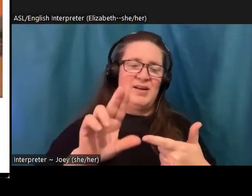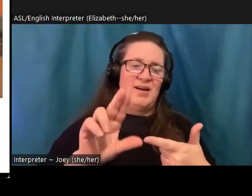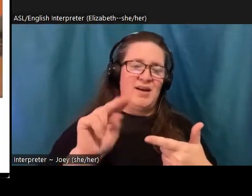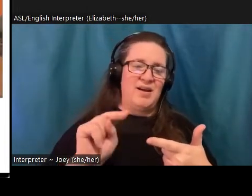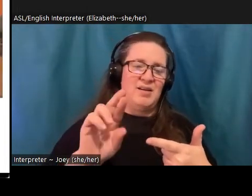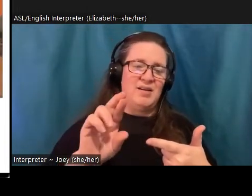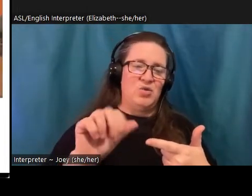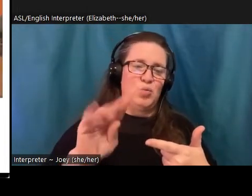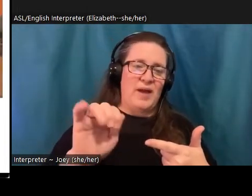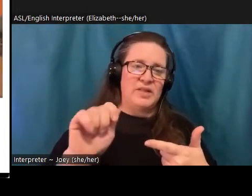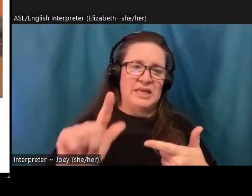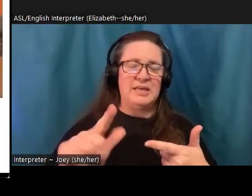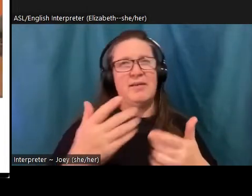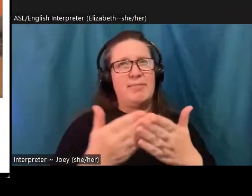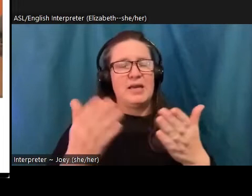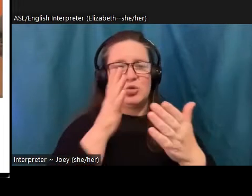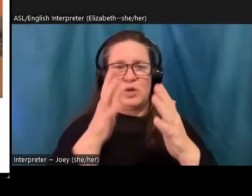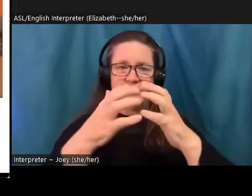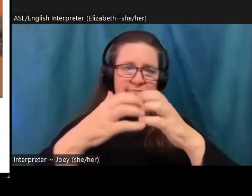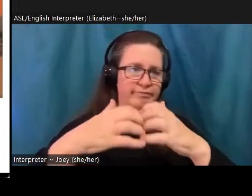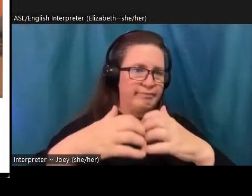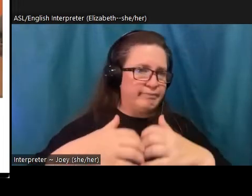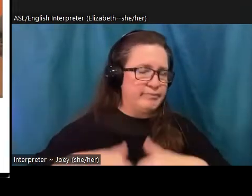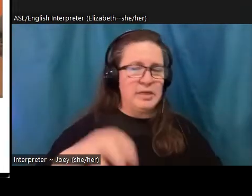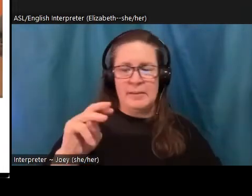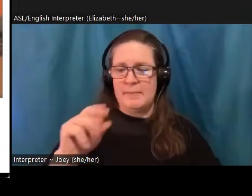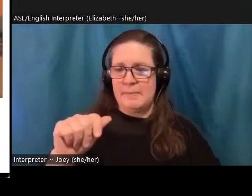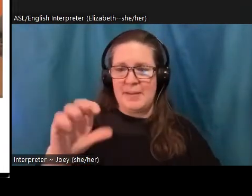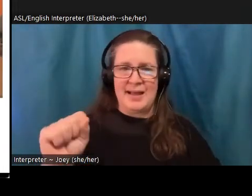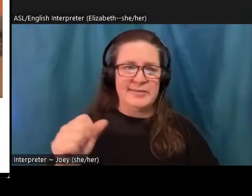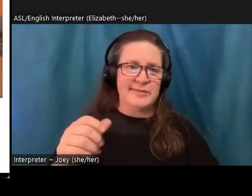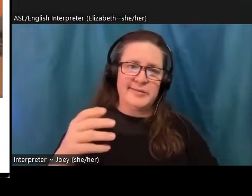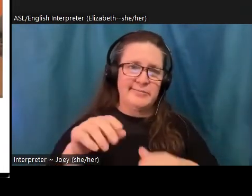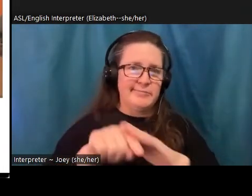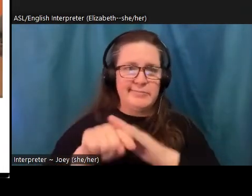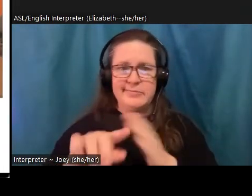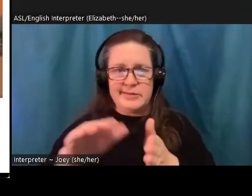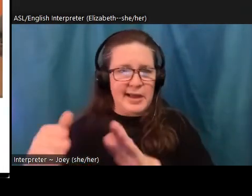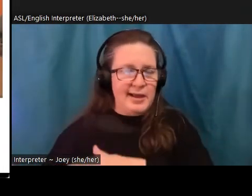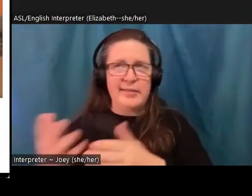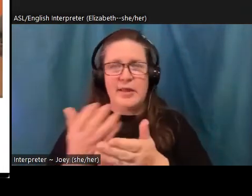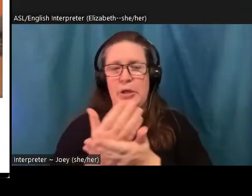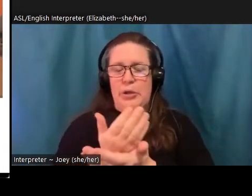ecological collapse and mass extinction and conflict over resources. This has for a long time been the dominant narrative